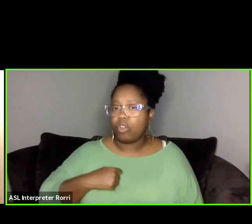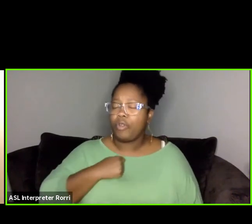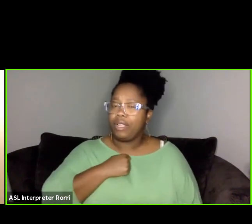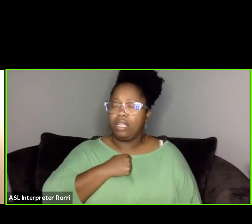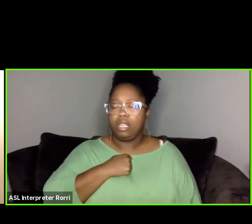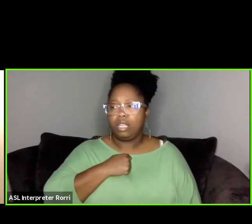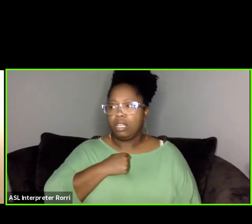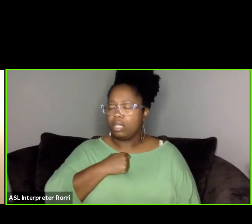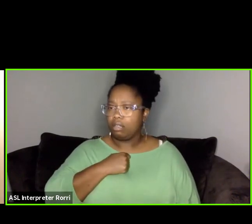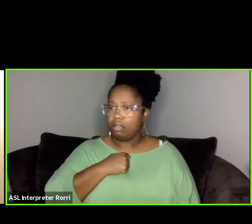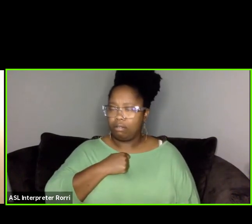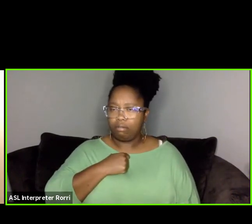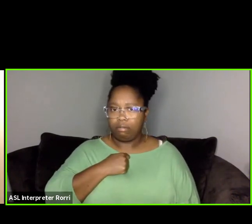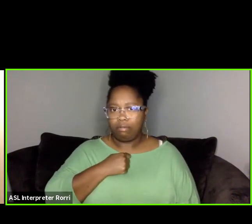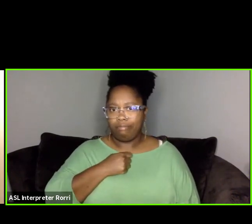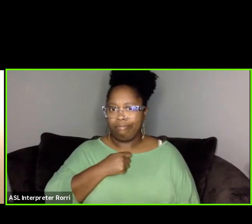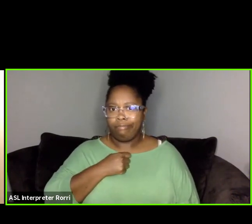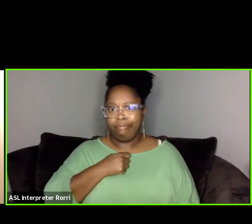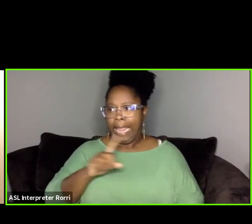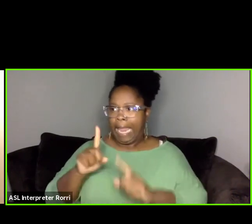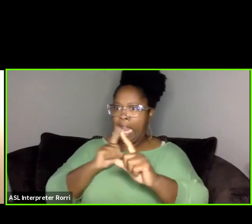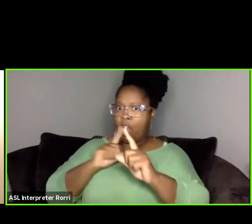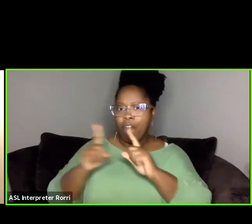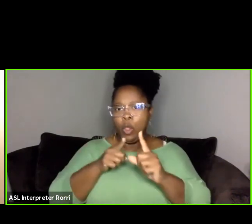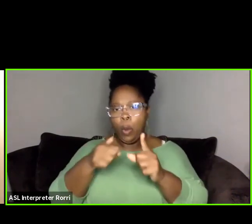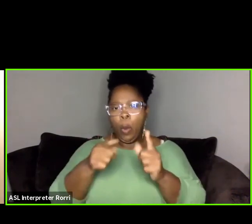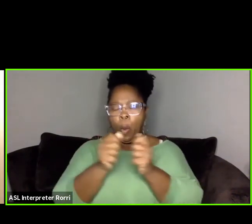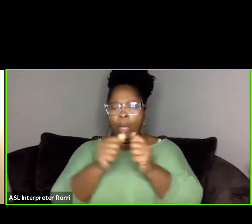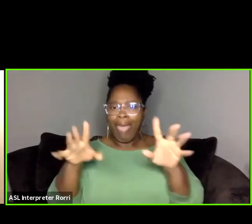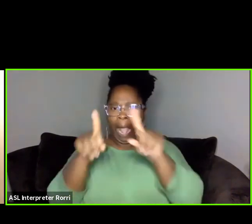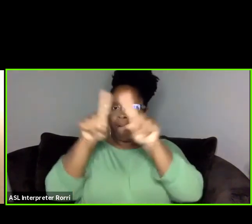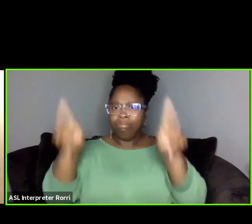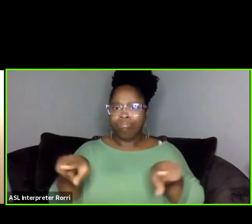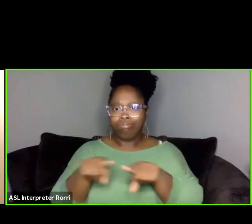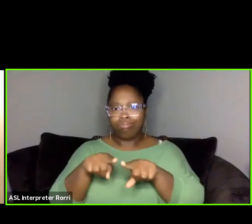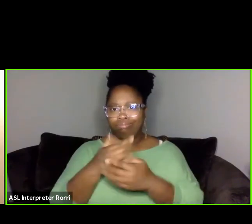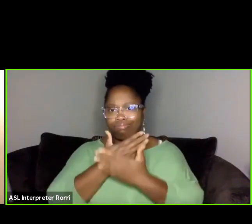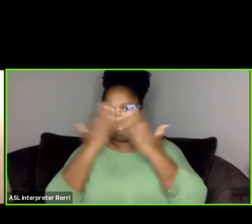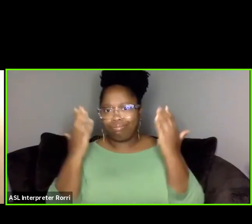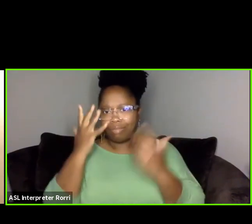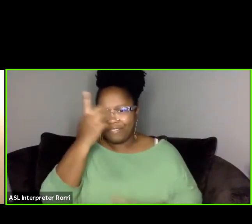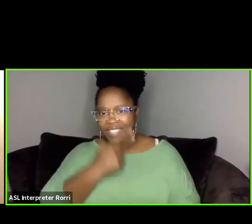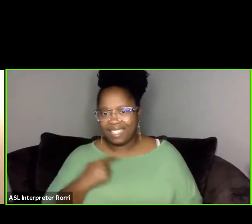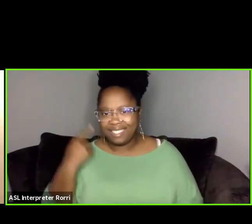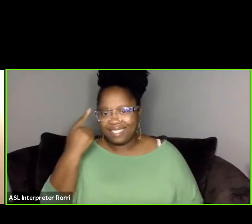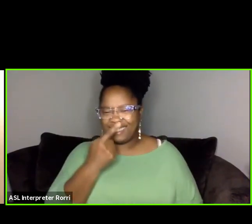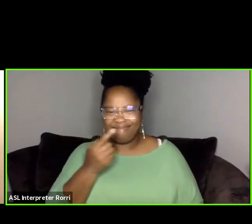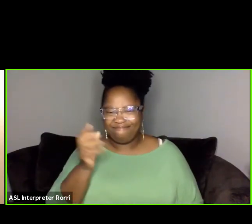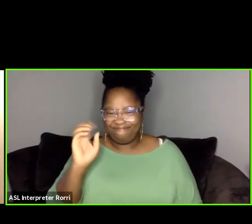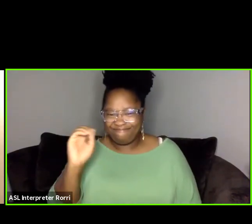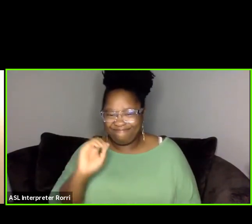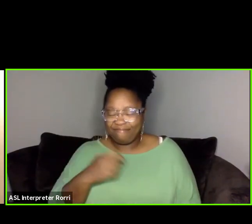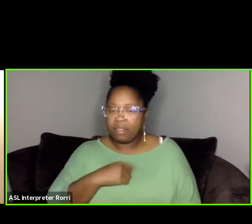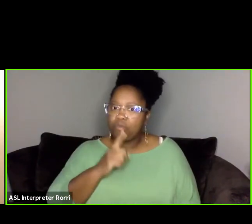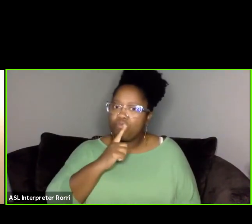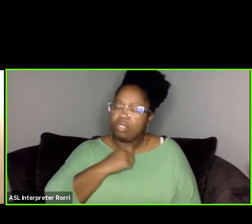to try and be interviewed without an interviewer who has a stable internet connection. So I'm really, really sorry, but thank you so much